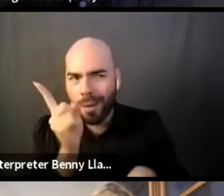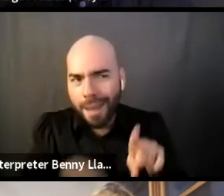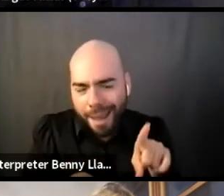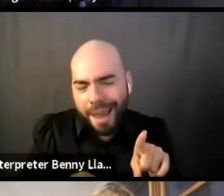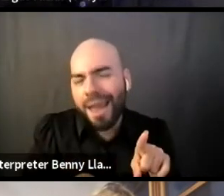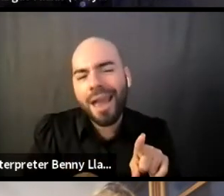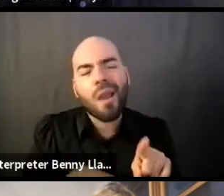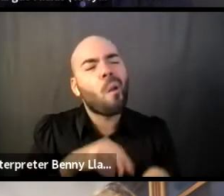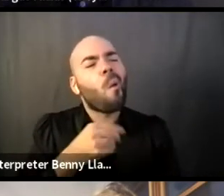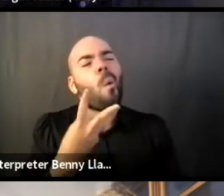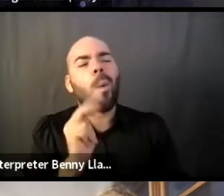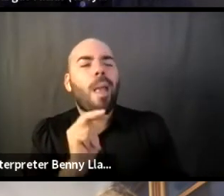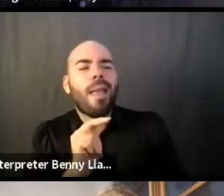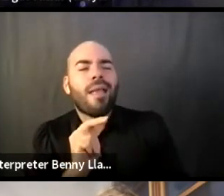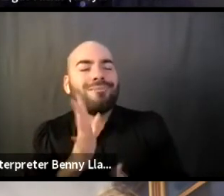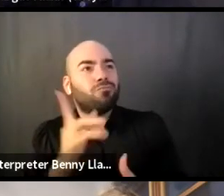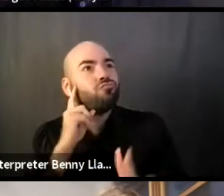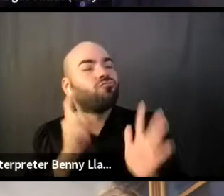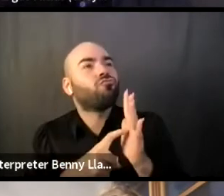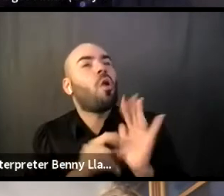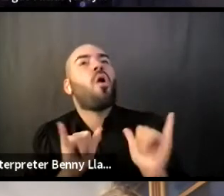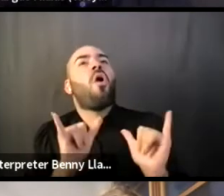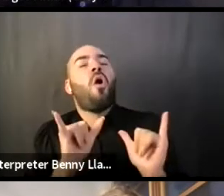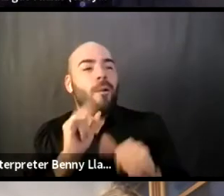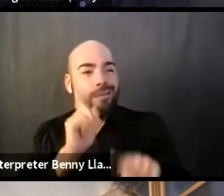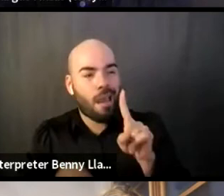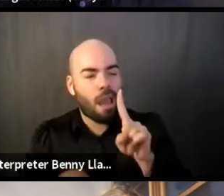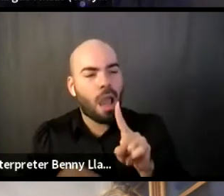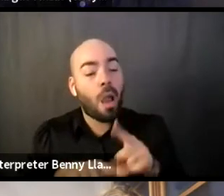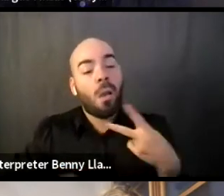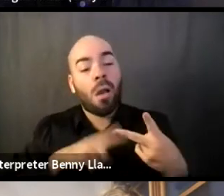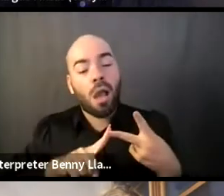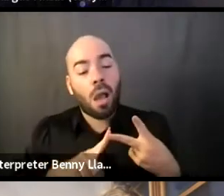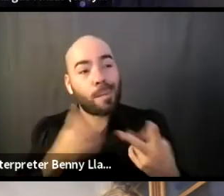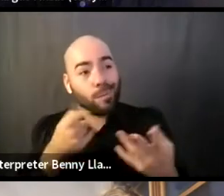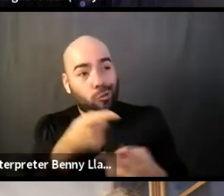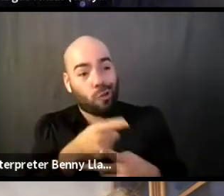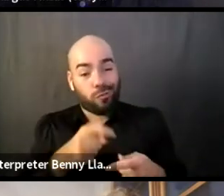or when you realized you couldn't do it alone, but what you might have to shift in your organization